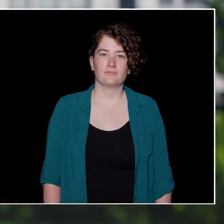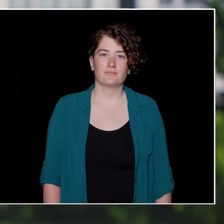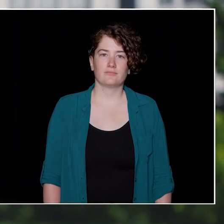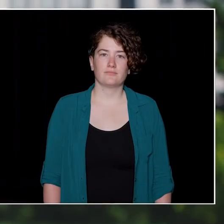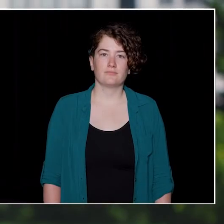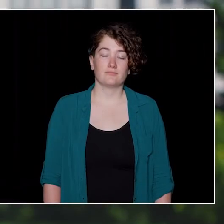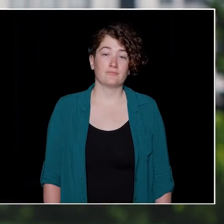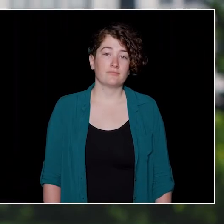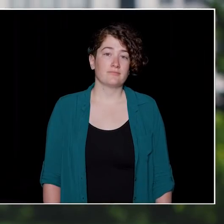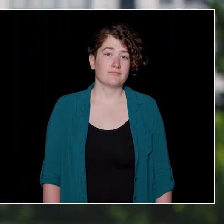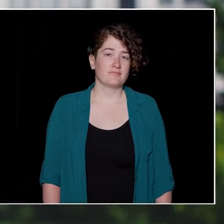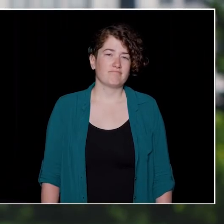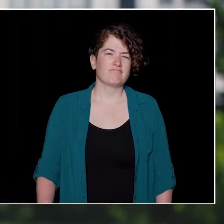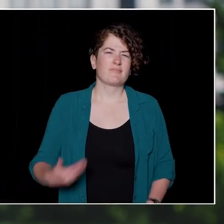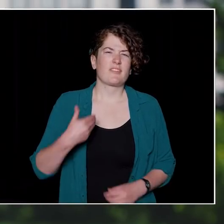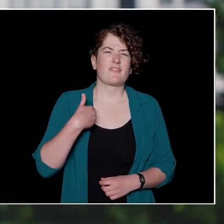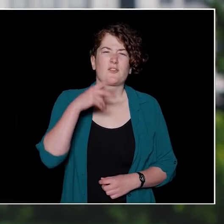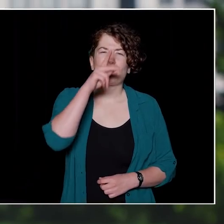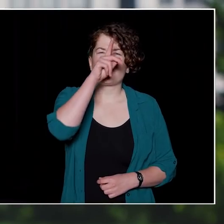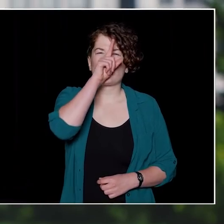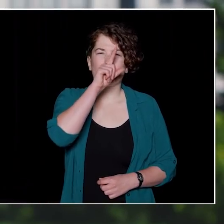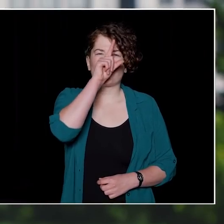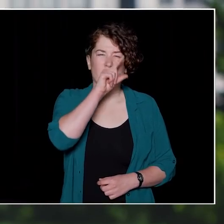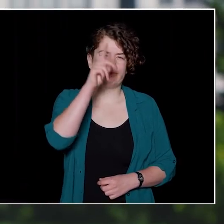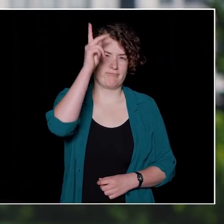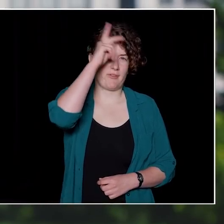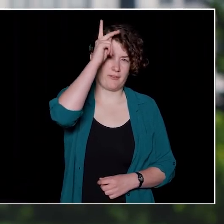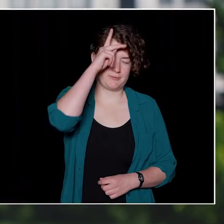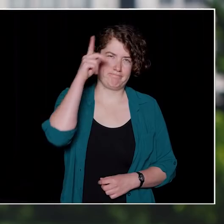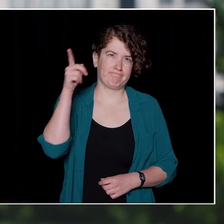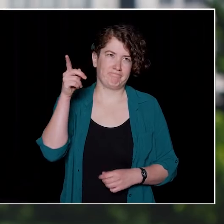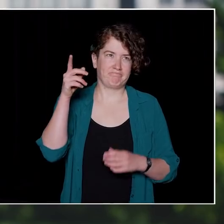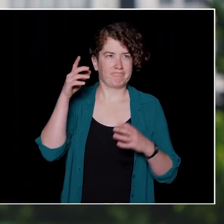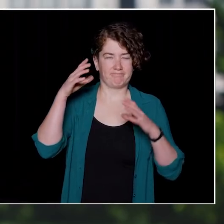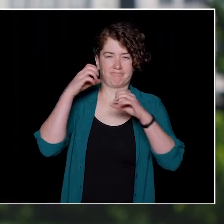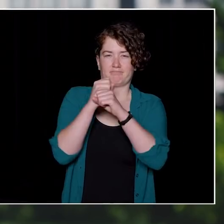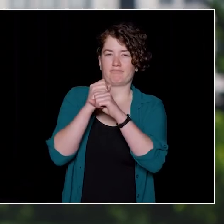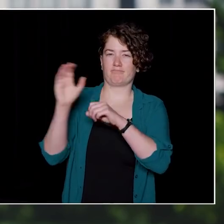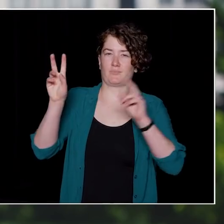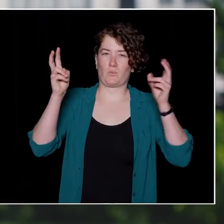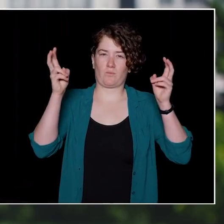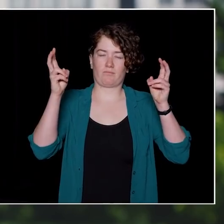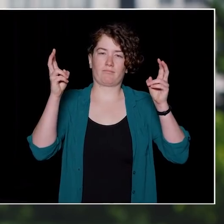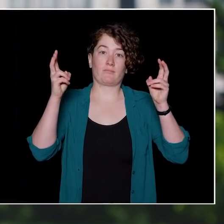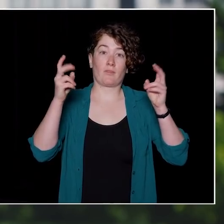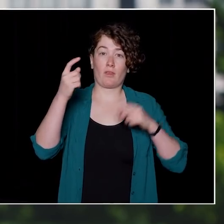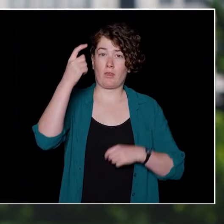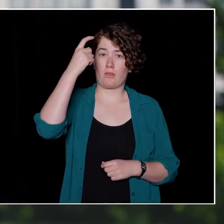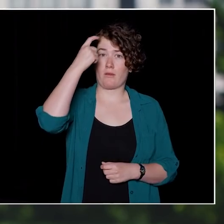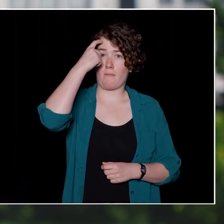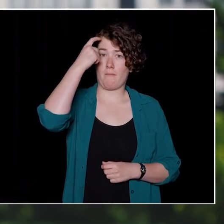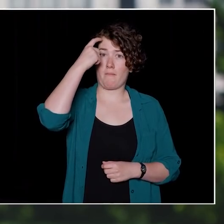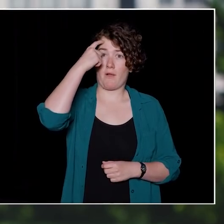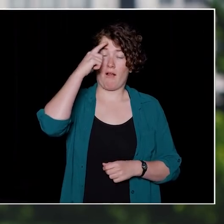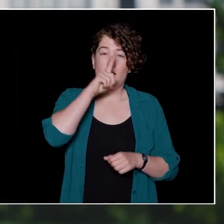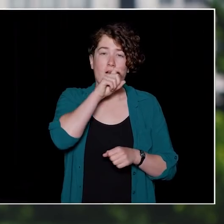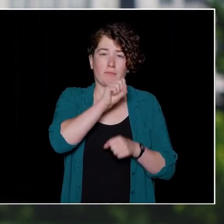There's a Greek philosopher that some people quote or paraphrase saying that the mind is not a vessel to be filled,